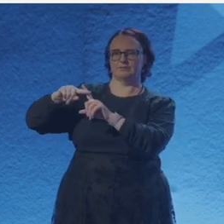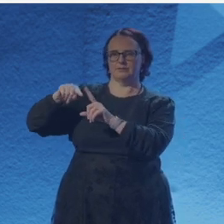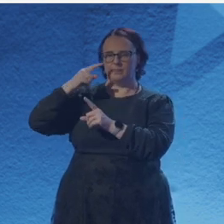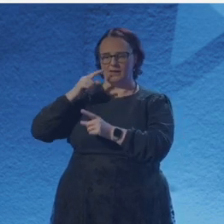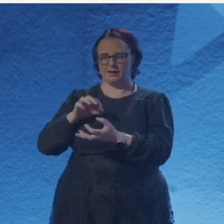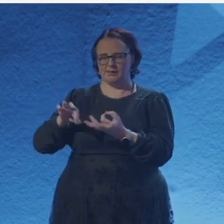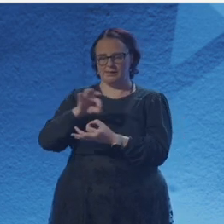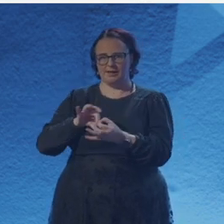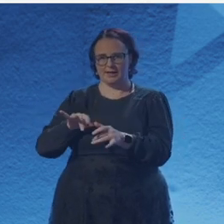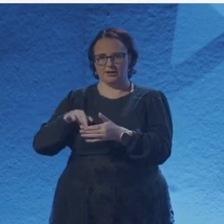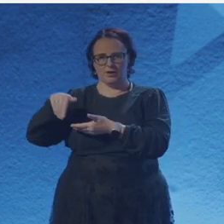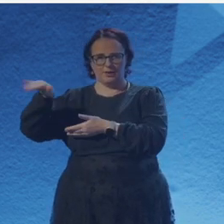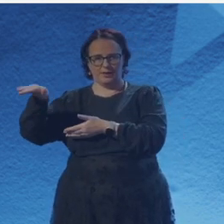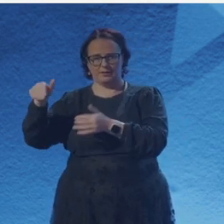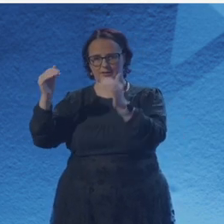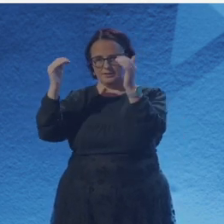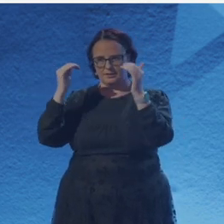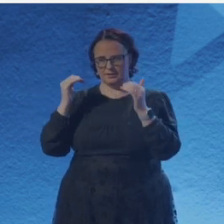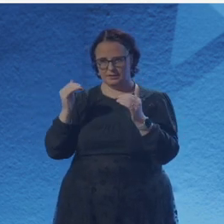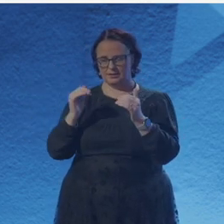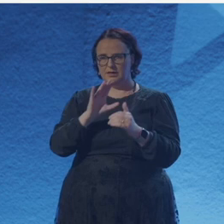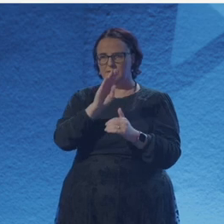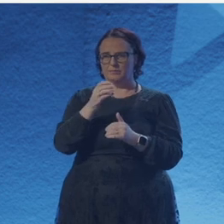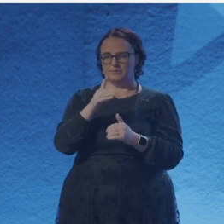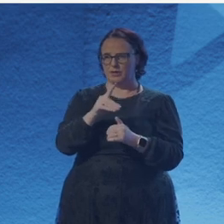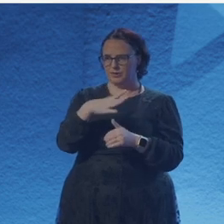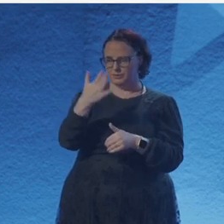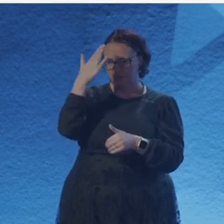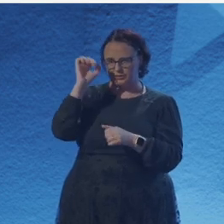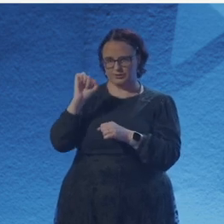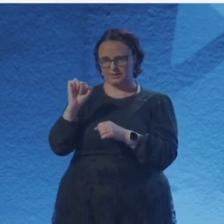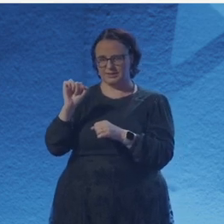This is called “Proverbs for the computer age”.